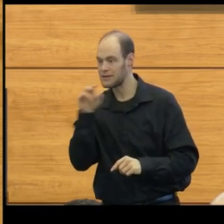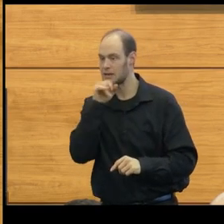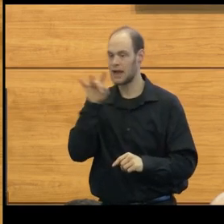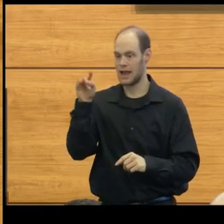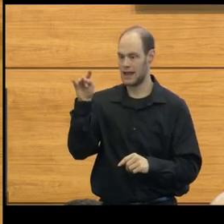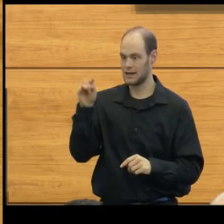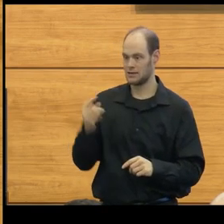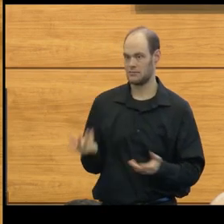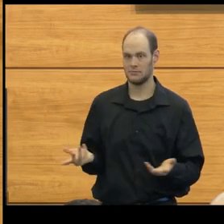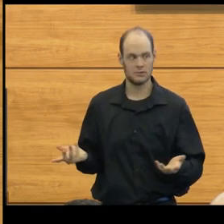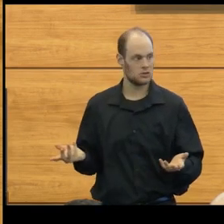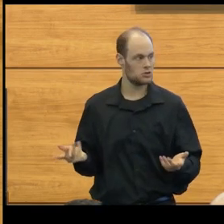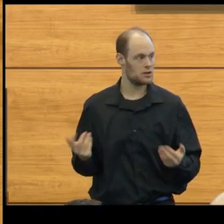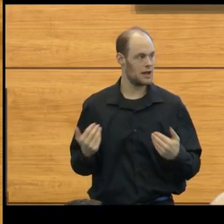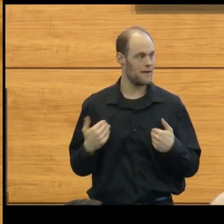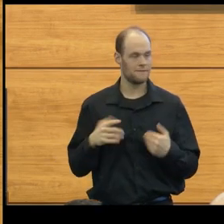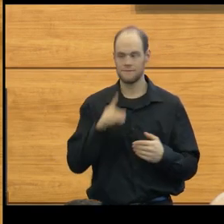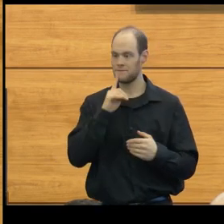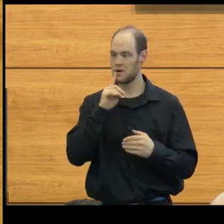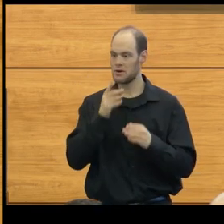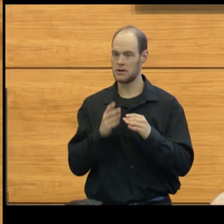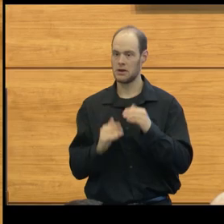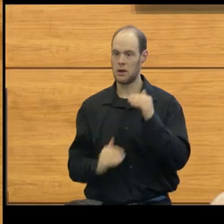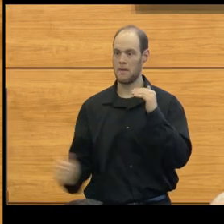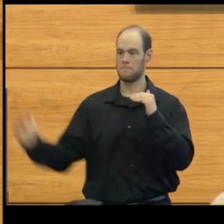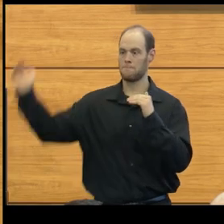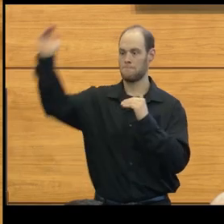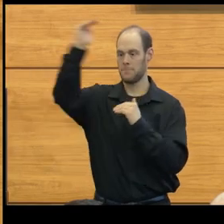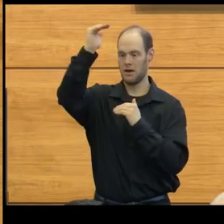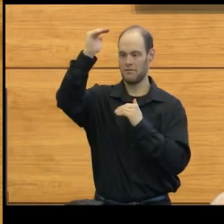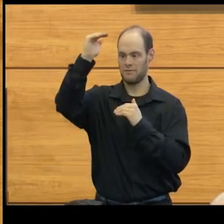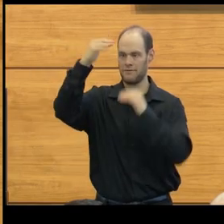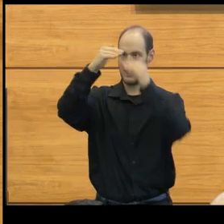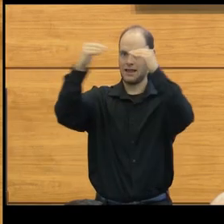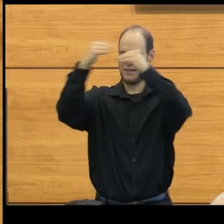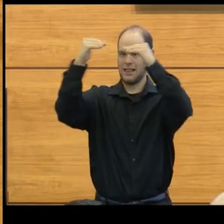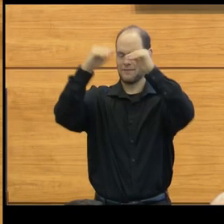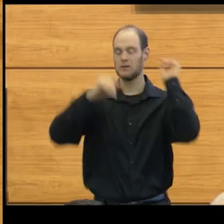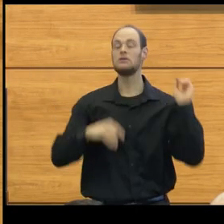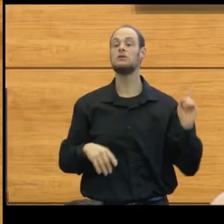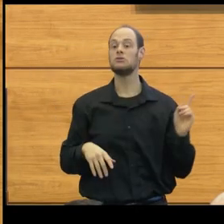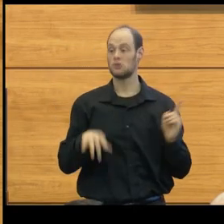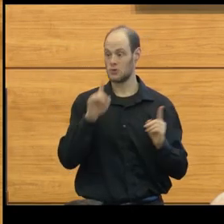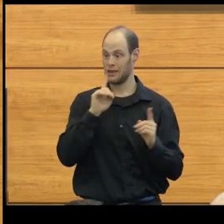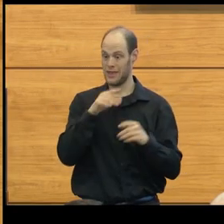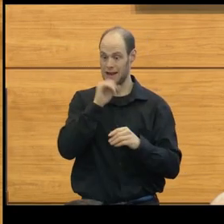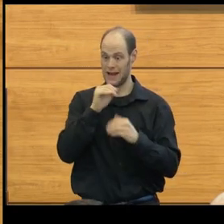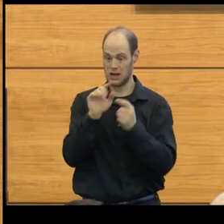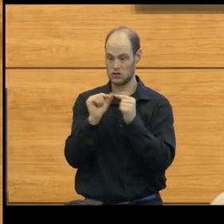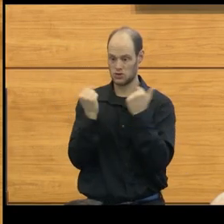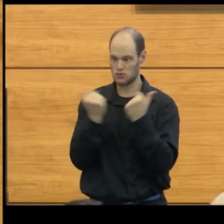there's gonna be very well up above the foramen magnum. And so it's really in that age group between 10